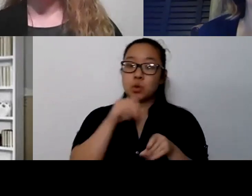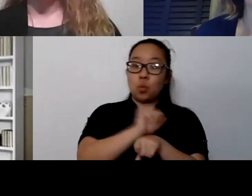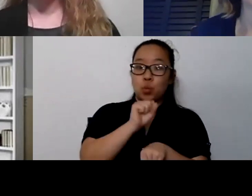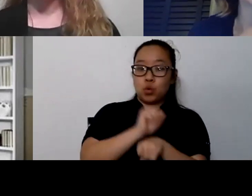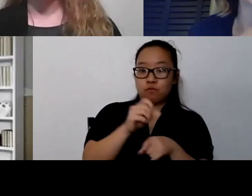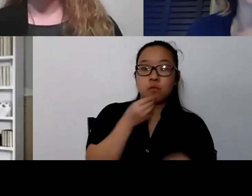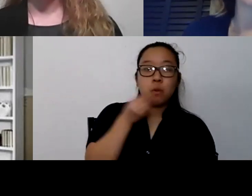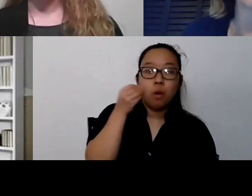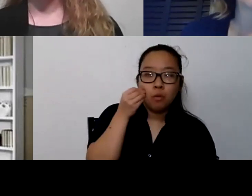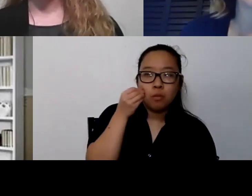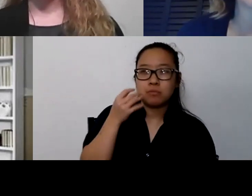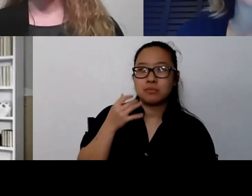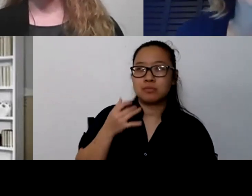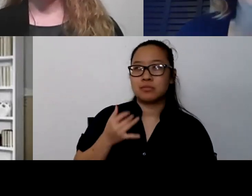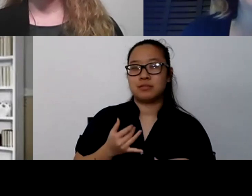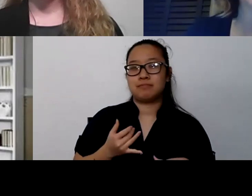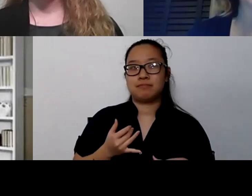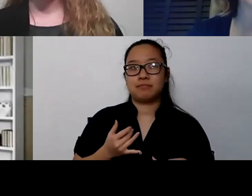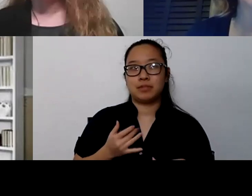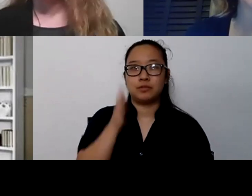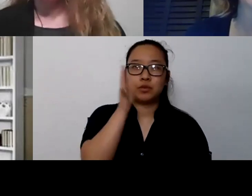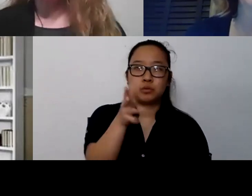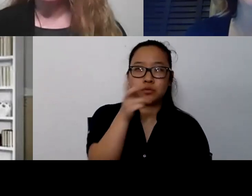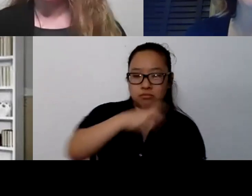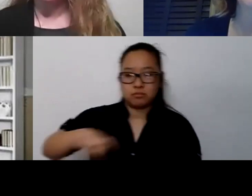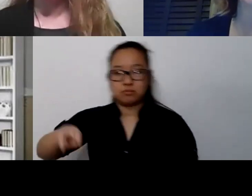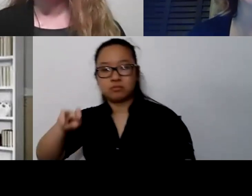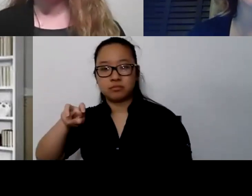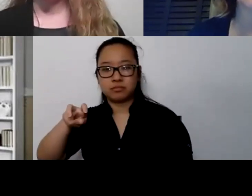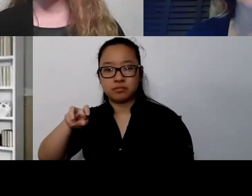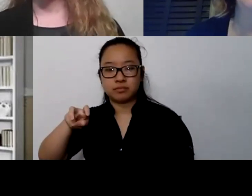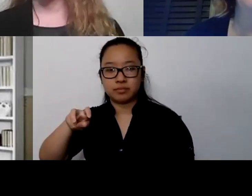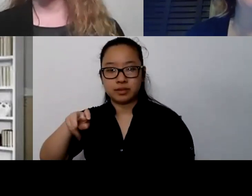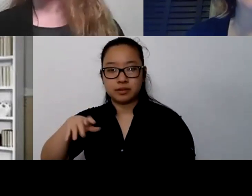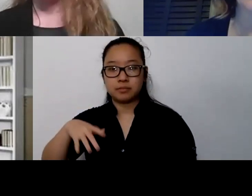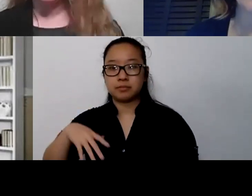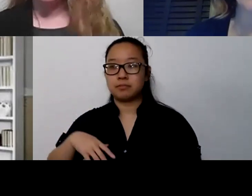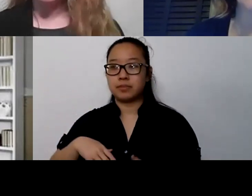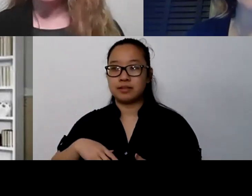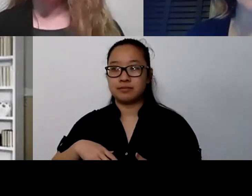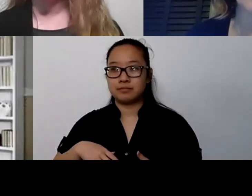because there's still a lot of that, the reason for going home, right? That threat is still around.